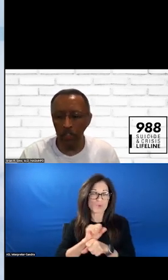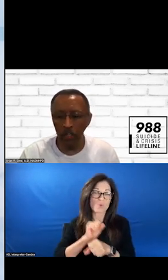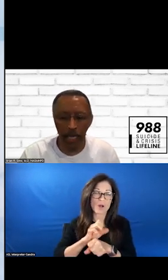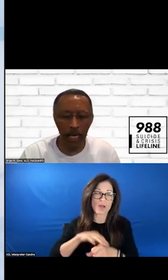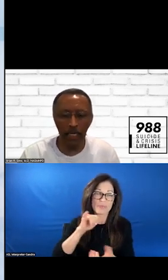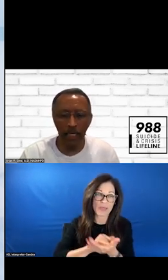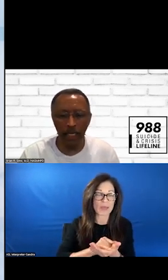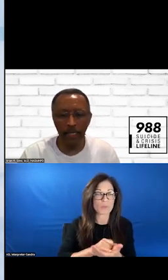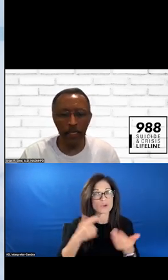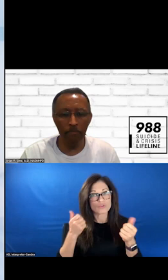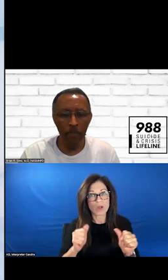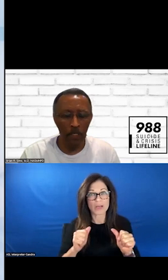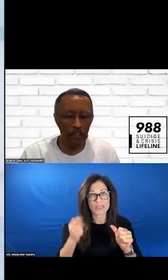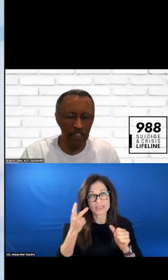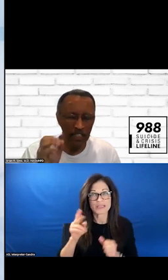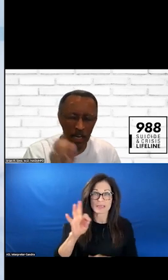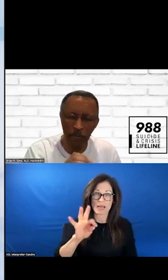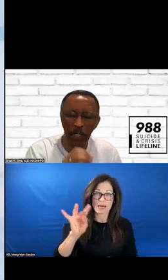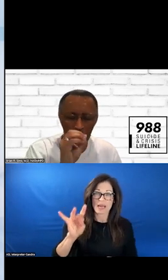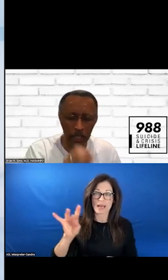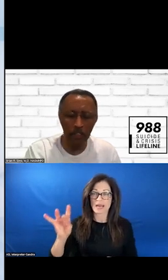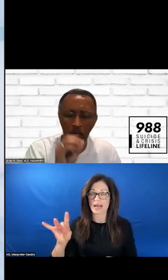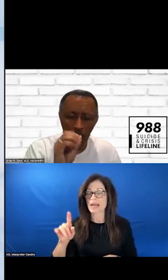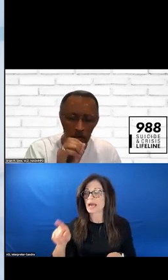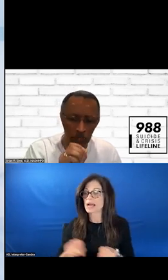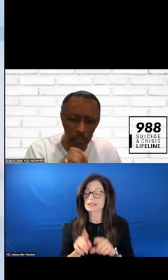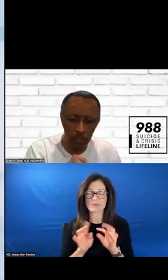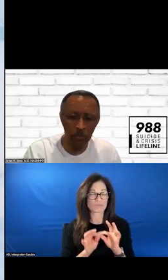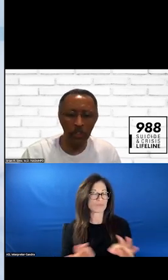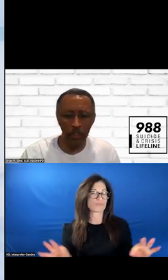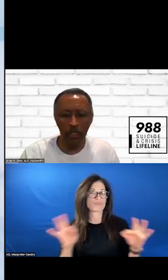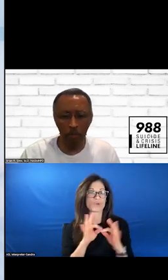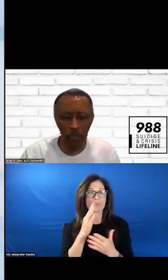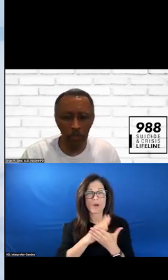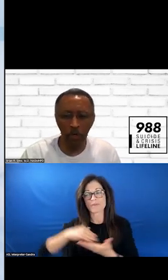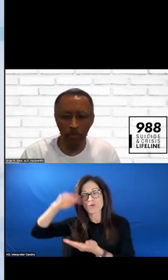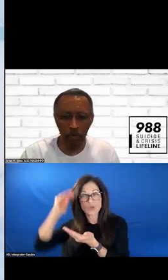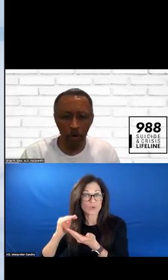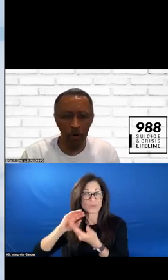TO LOOK AT 988 AS A SIGNIFICANT PIECE OF REDUCING THESE NUMBERS OVERALL.